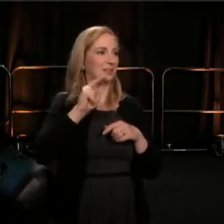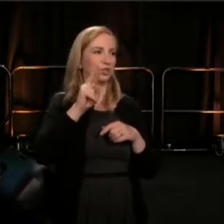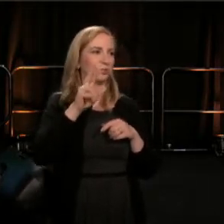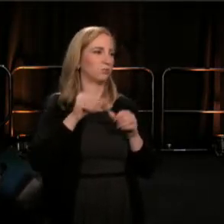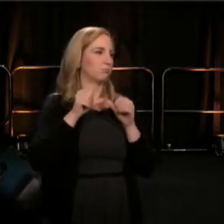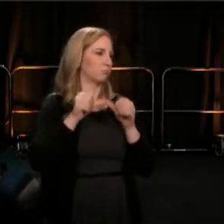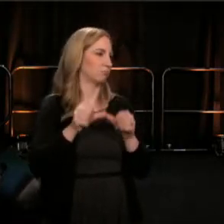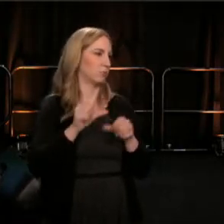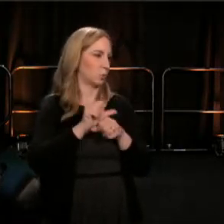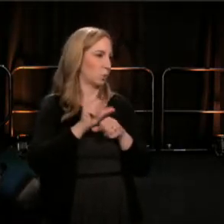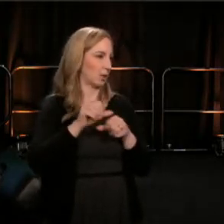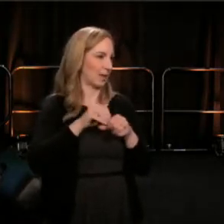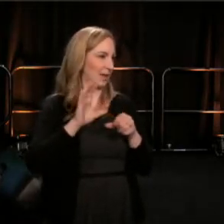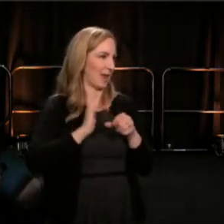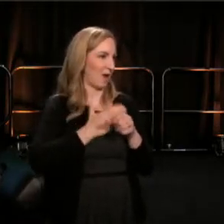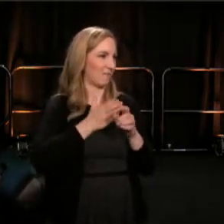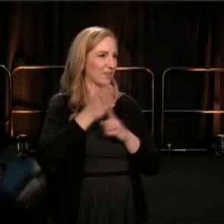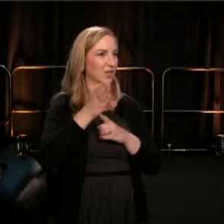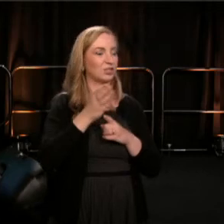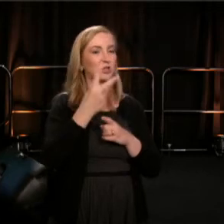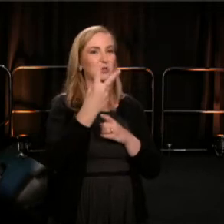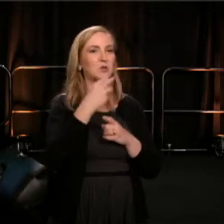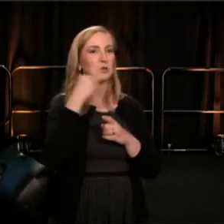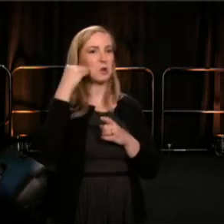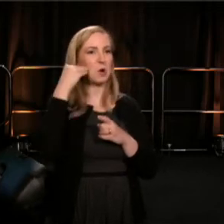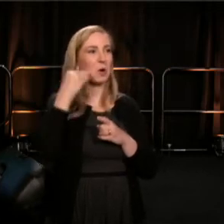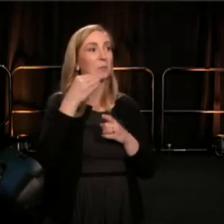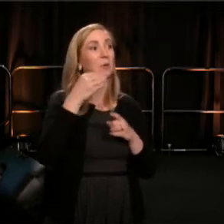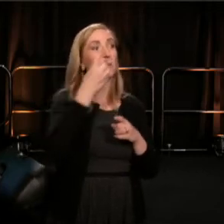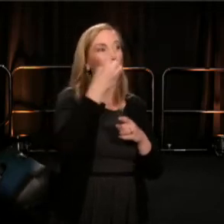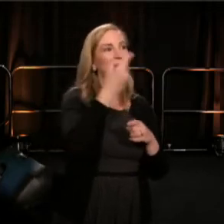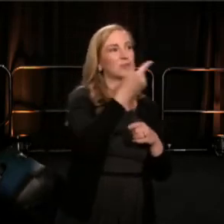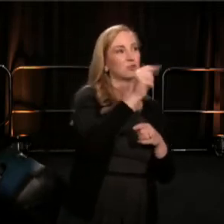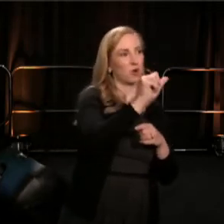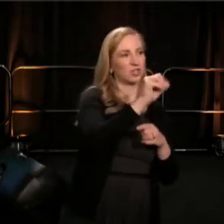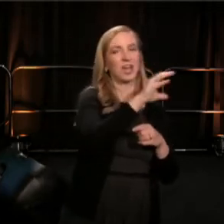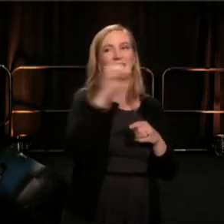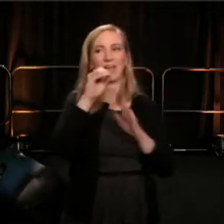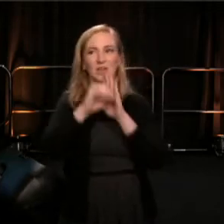Most especially in her two homes of Sauti Necuti, Georgia, and New Orleans, Louisiana.